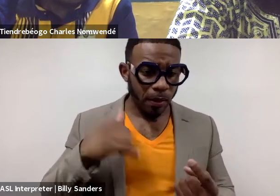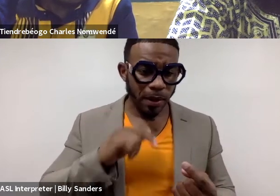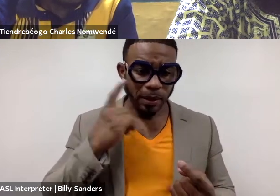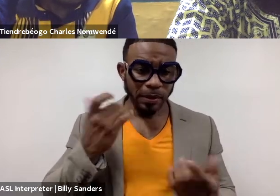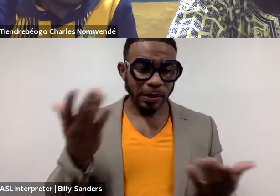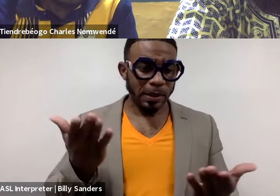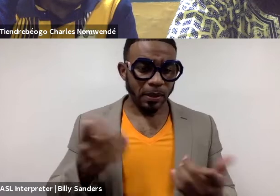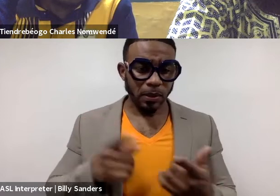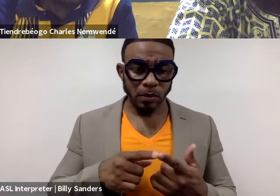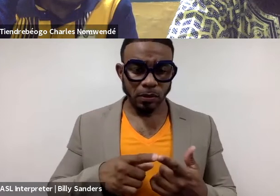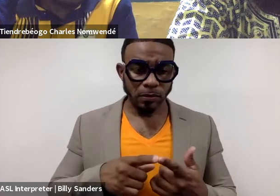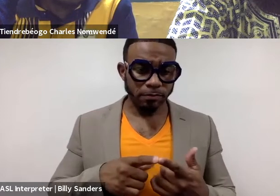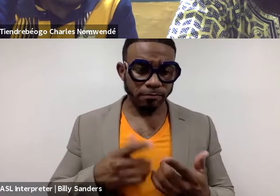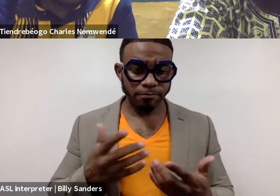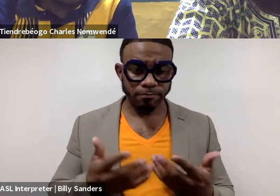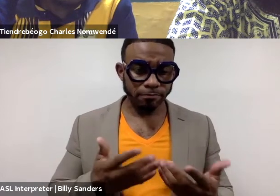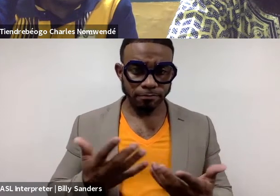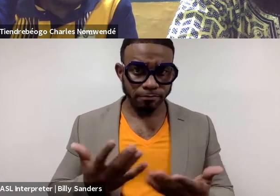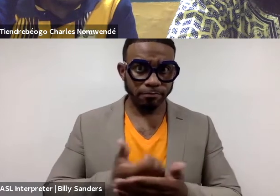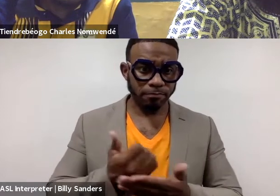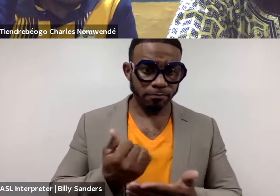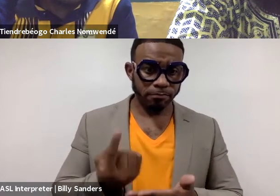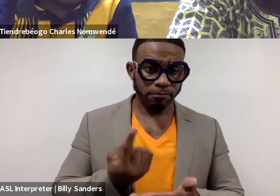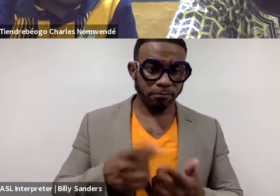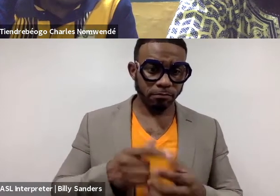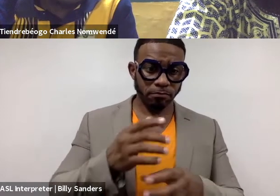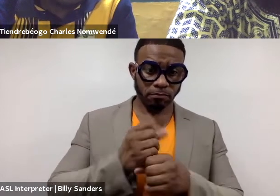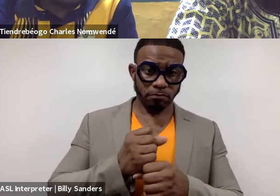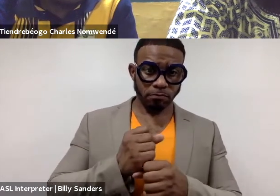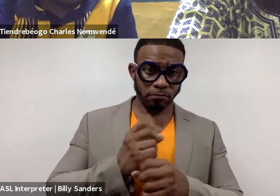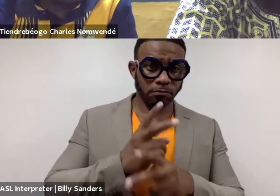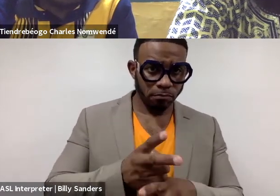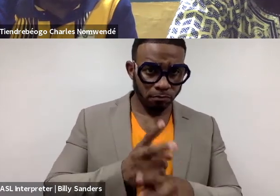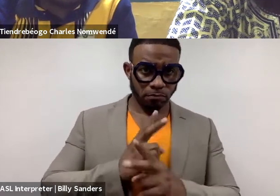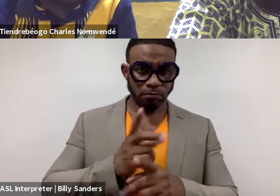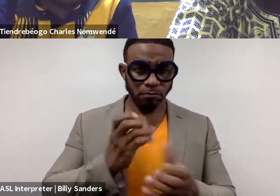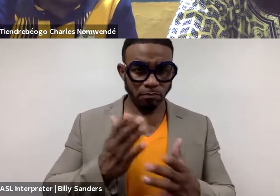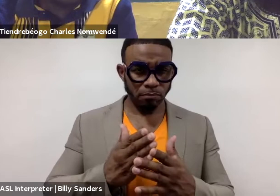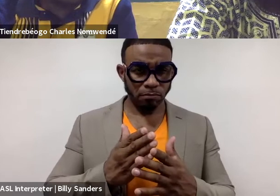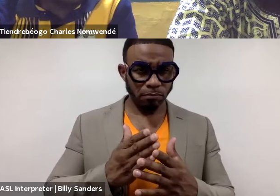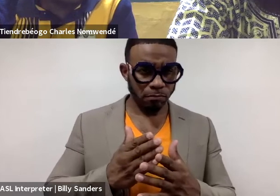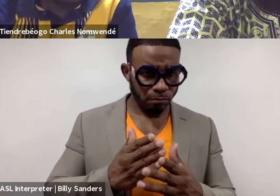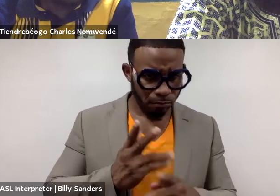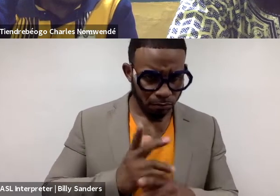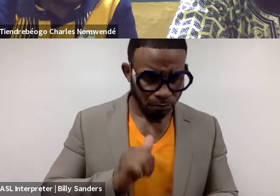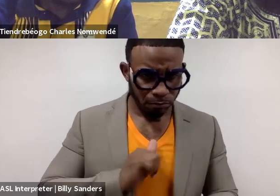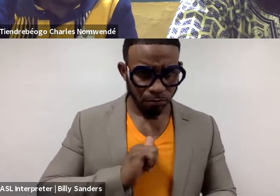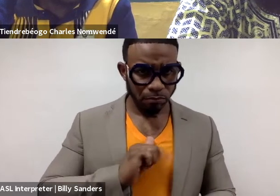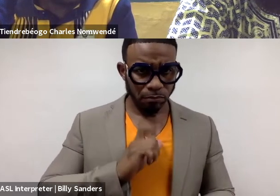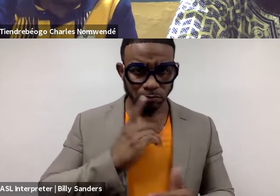to get a loan, to receive a loan, but we're here to give also, that we have something to give.